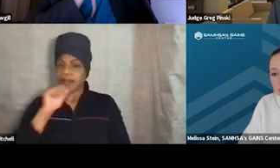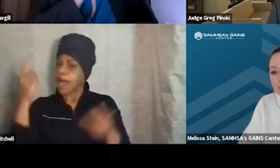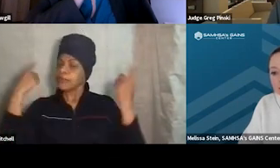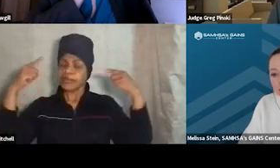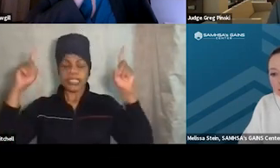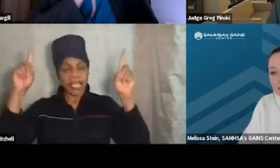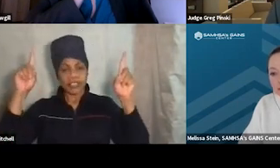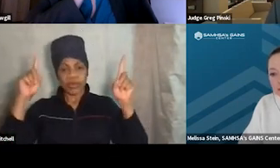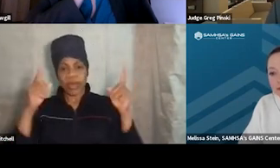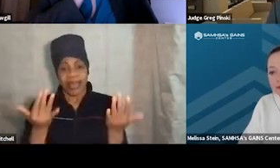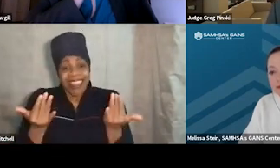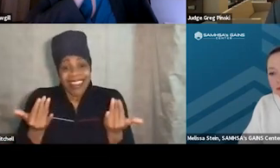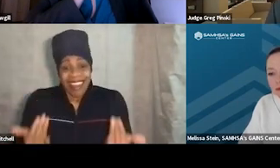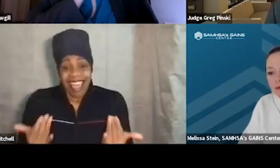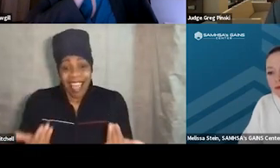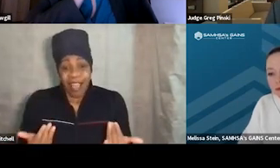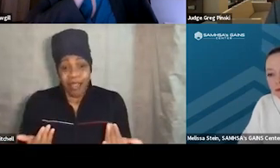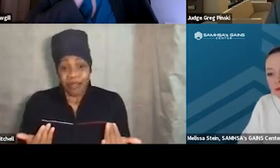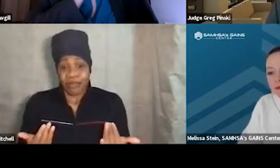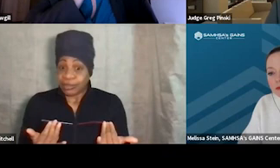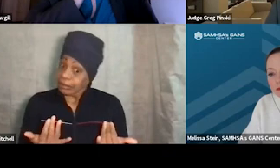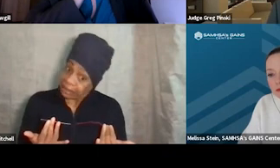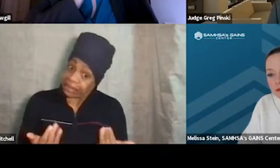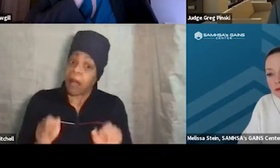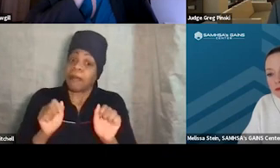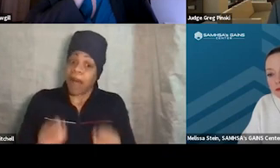You're at a point where you're facing potential termination from this program,